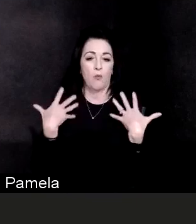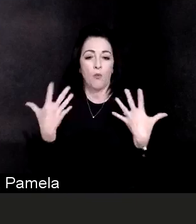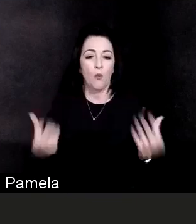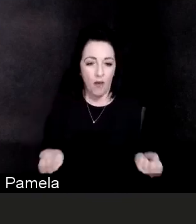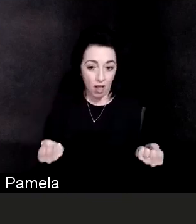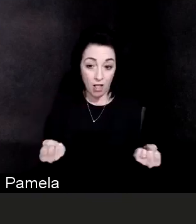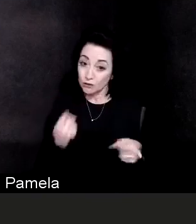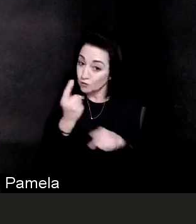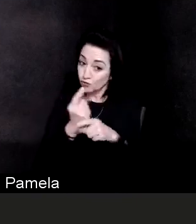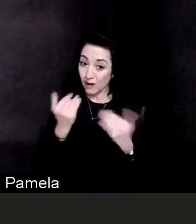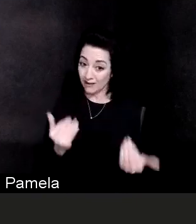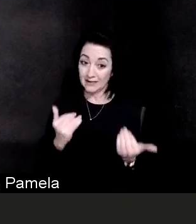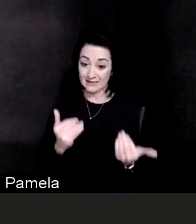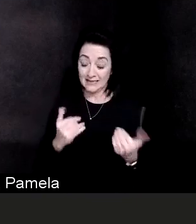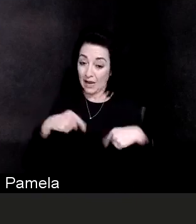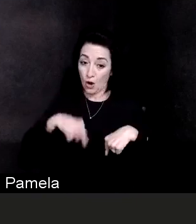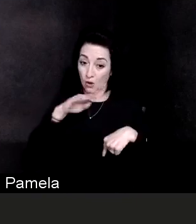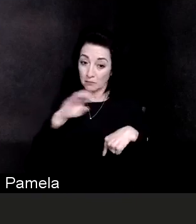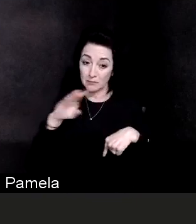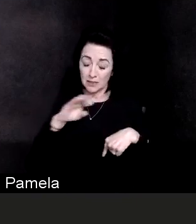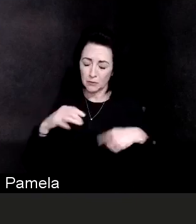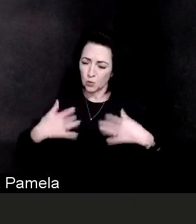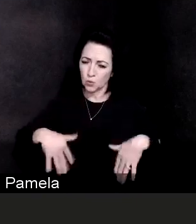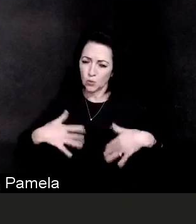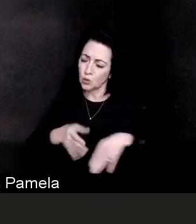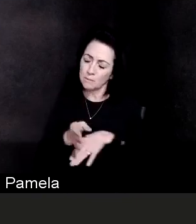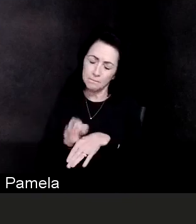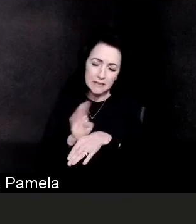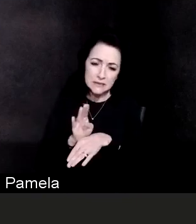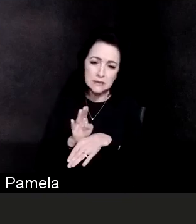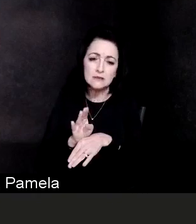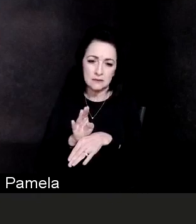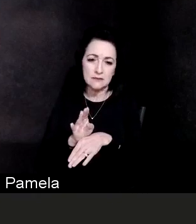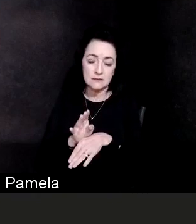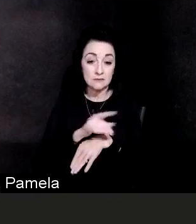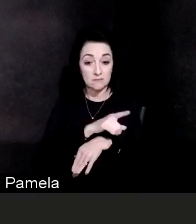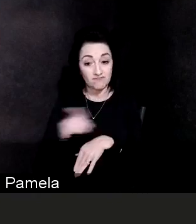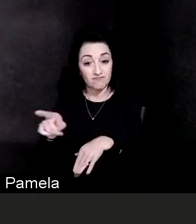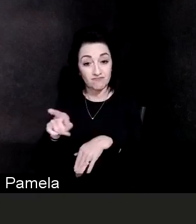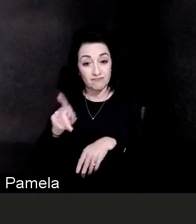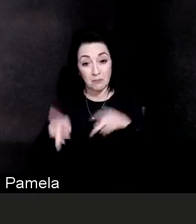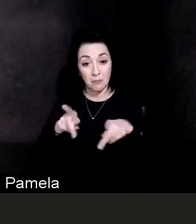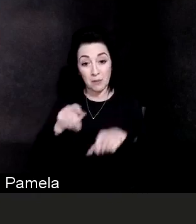and the staff have been doing an amazing job of working very hard to take care